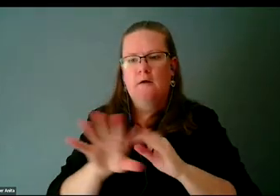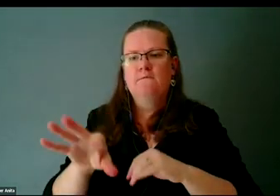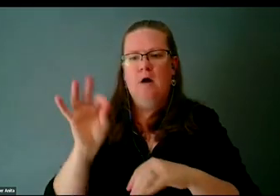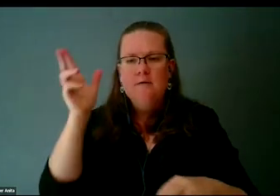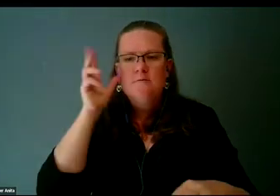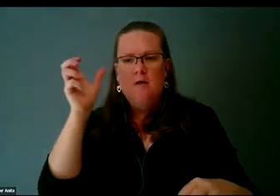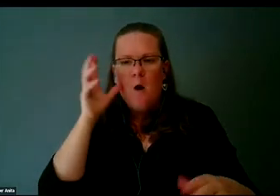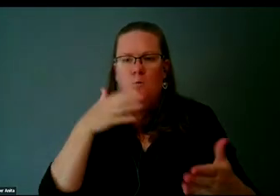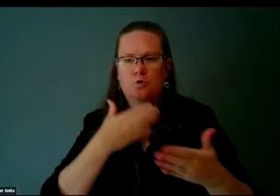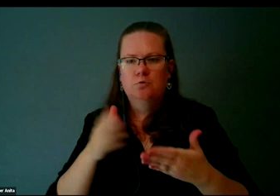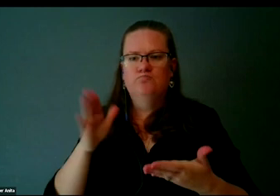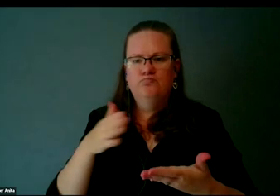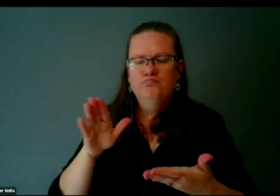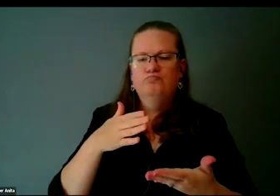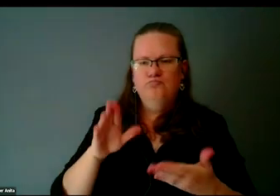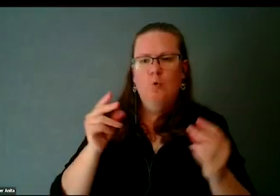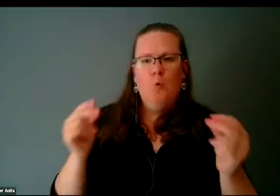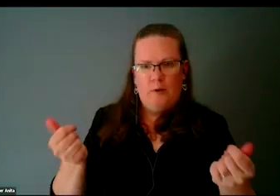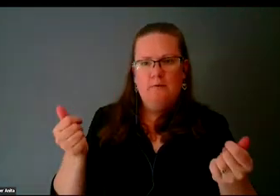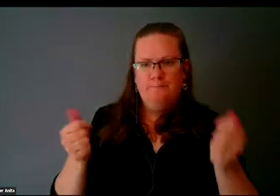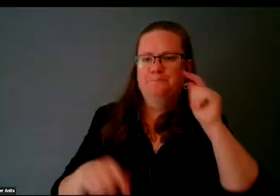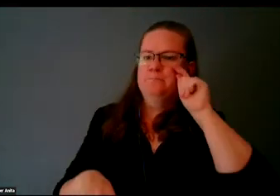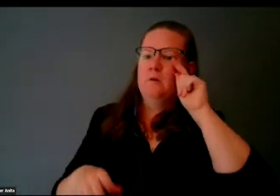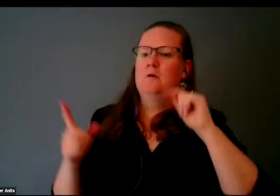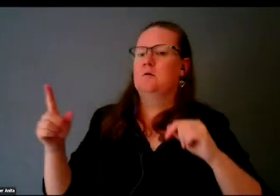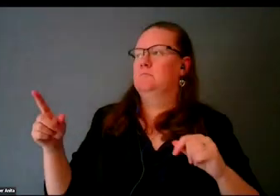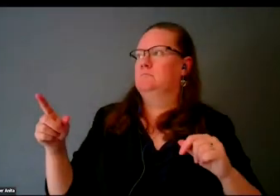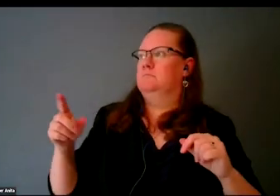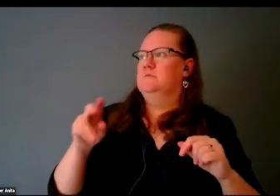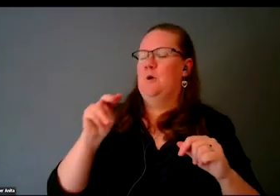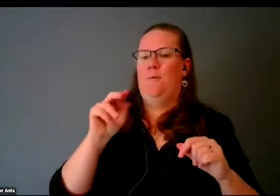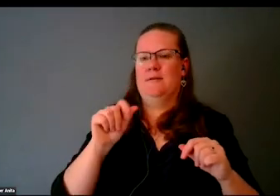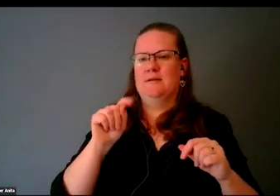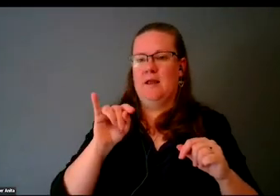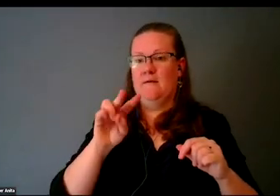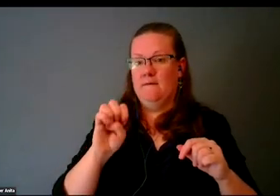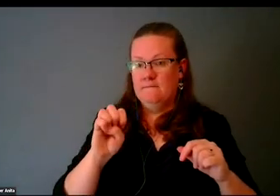Native Instruments made a controller that used auditory feedback.